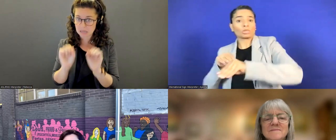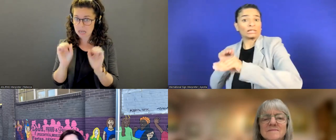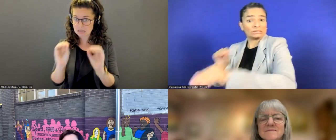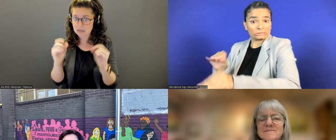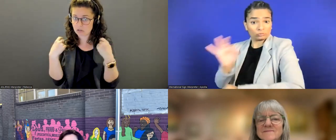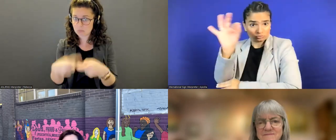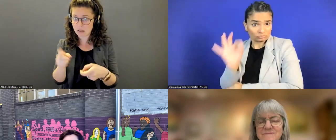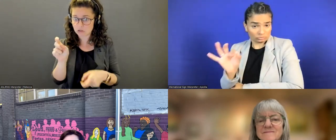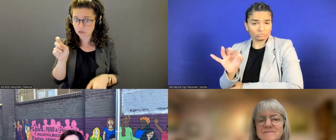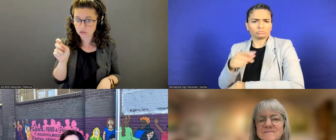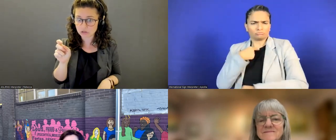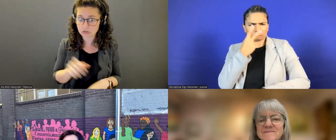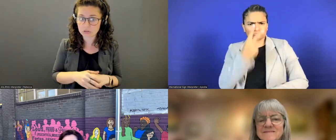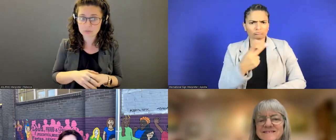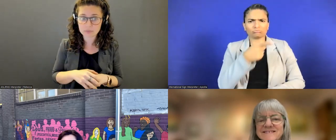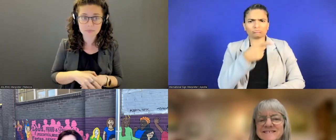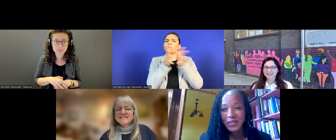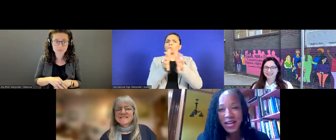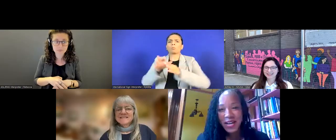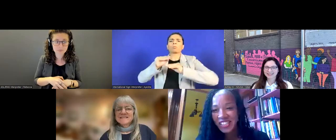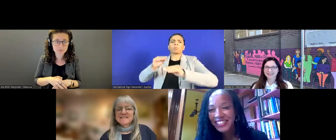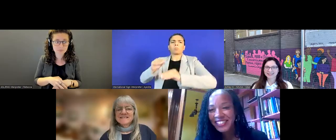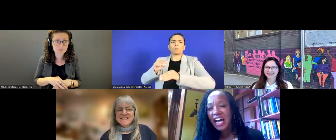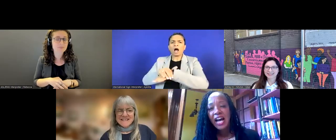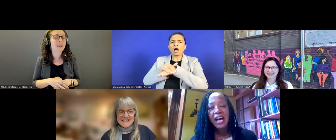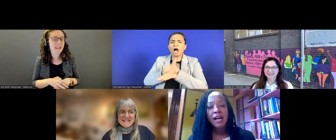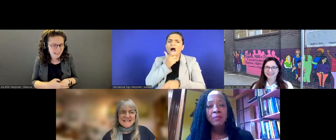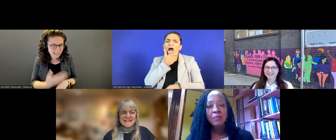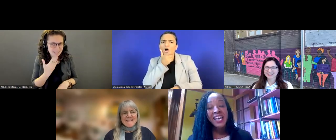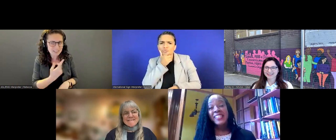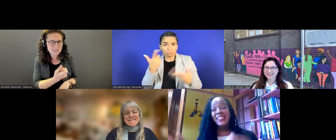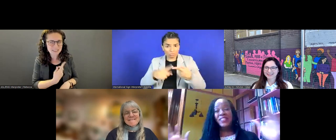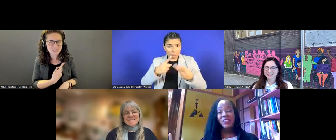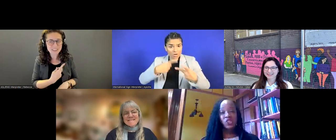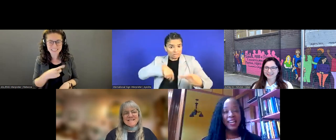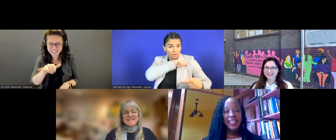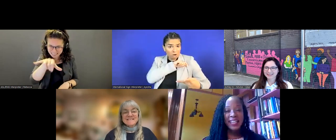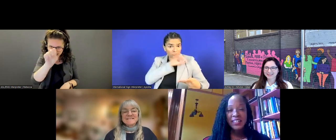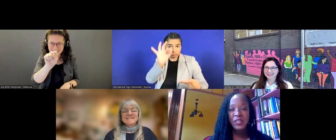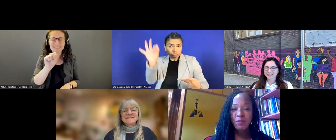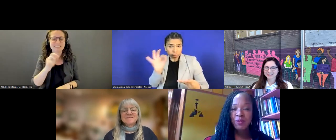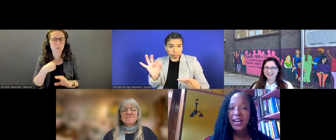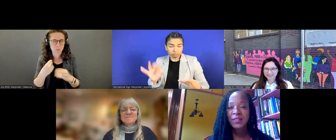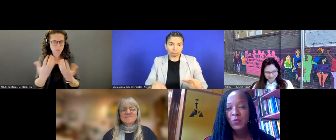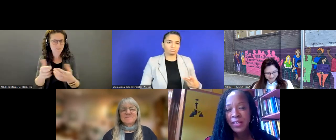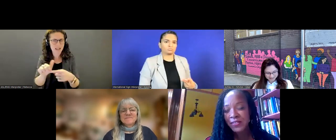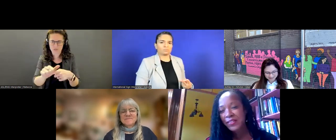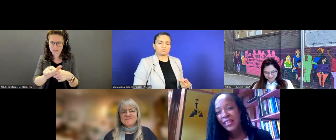Stacy Benjamin: Great question! Yes. There is training that you are provided with.